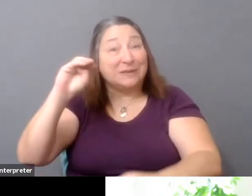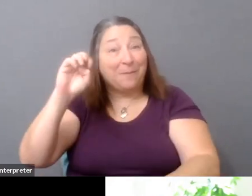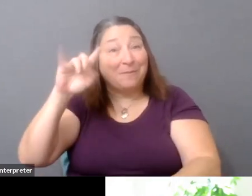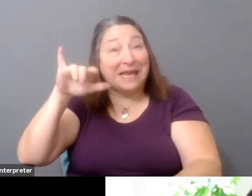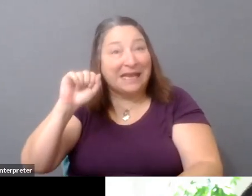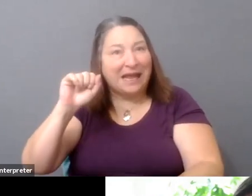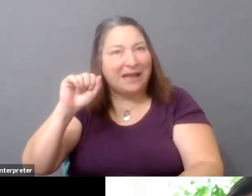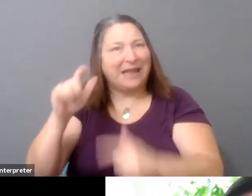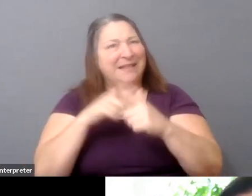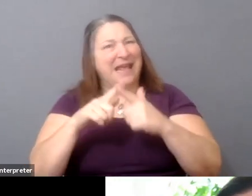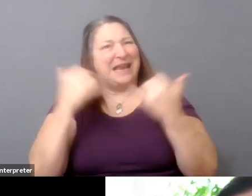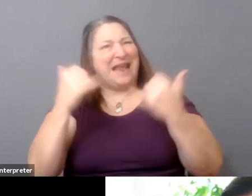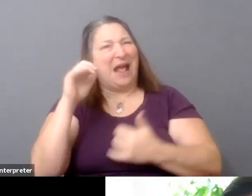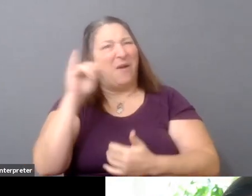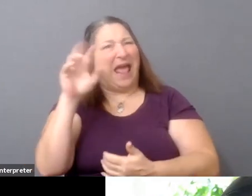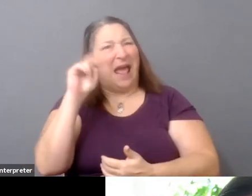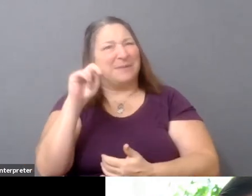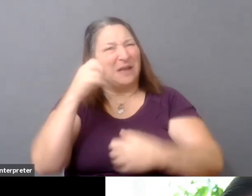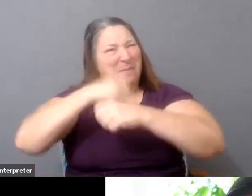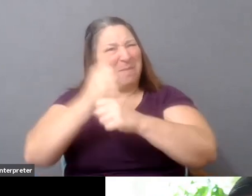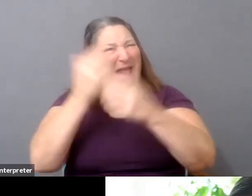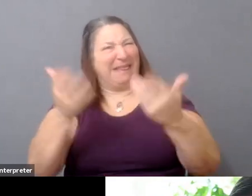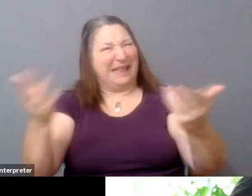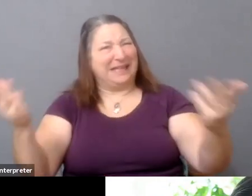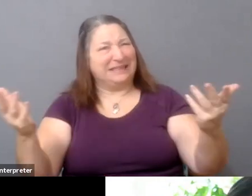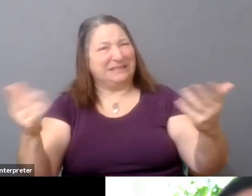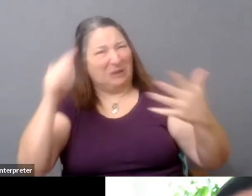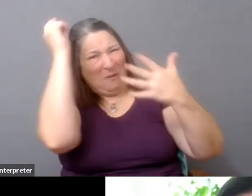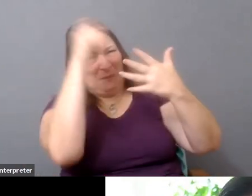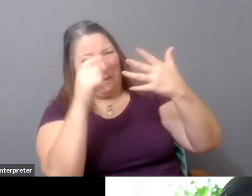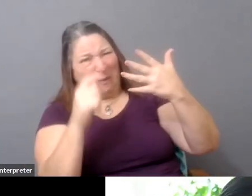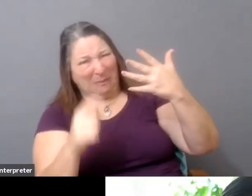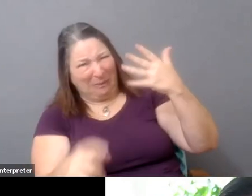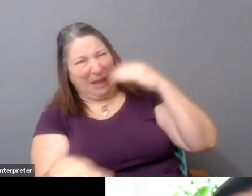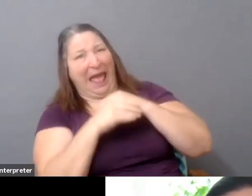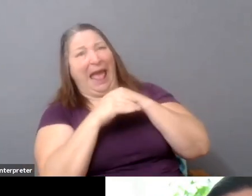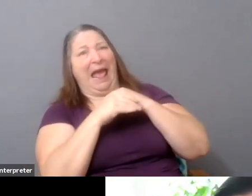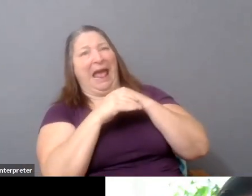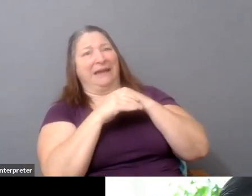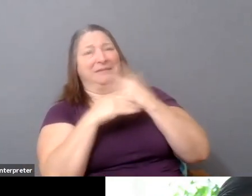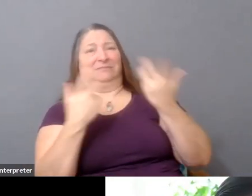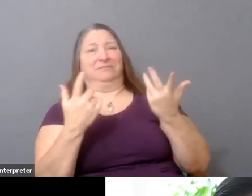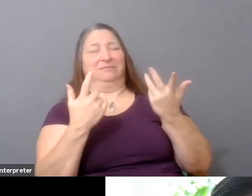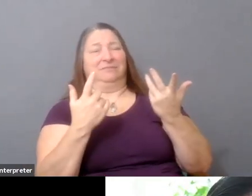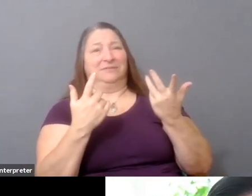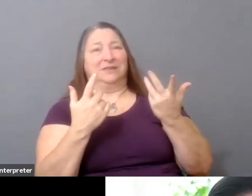So part of, I think, the challenge of navigating the uncertainty of everything that's happening